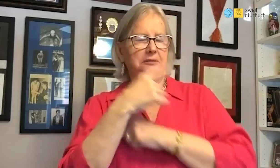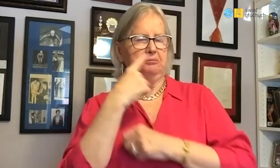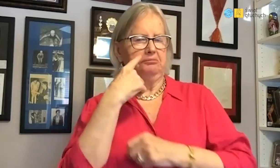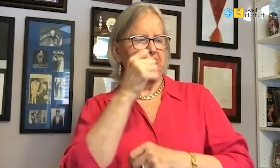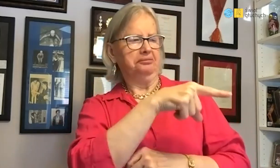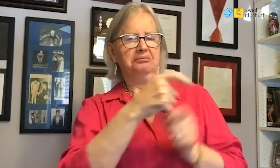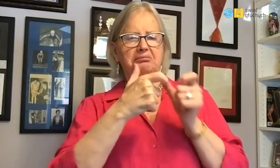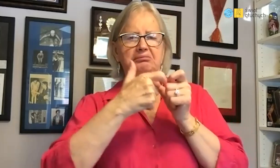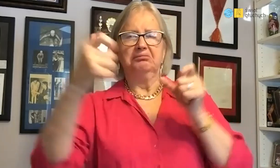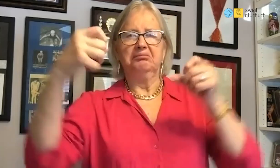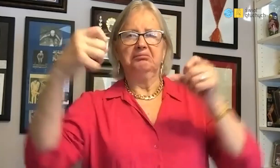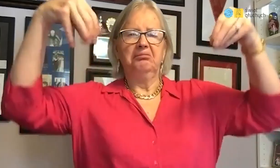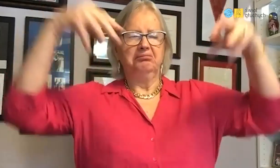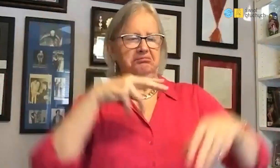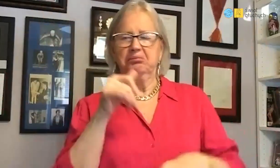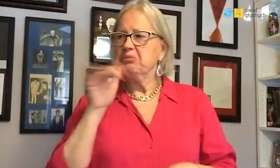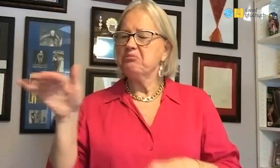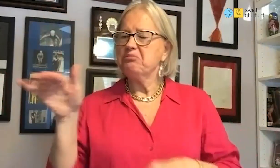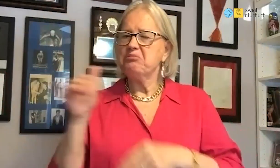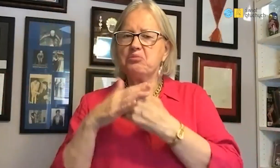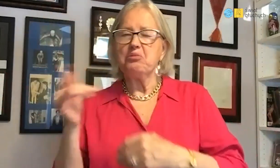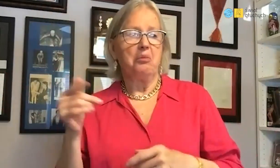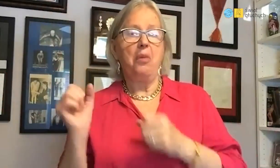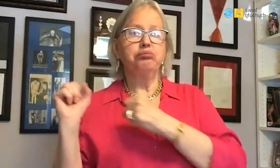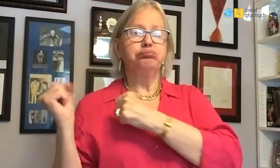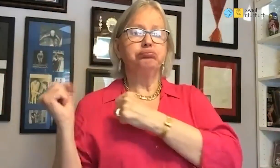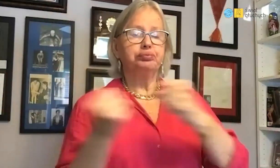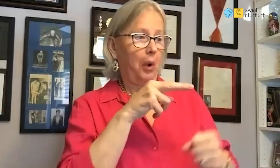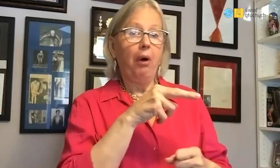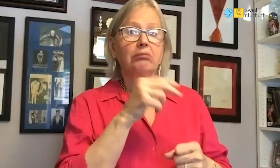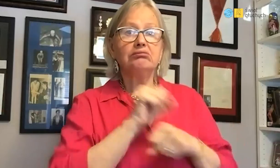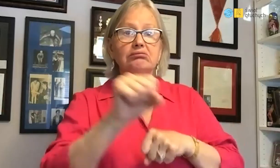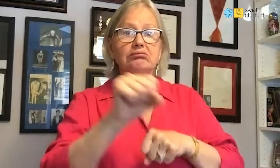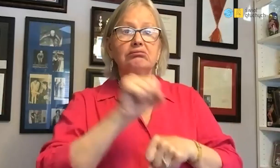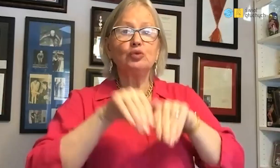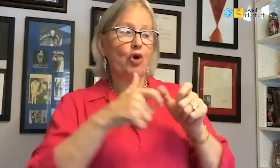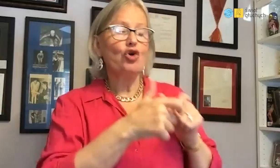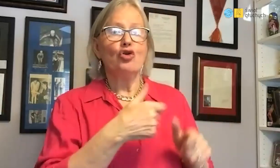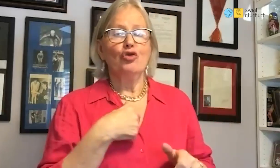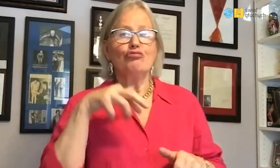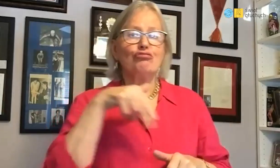We came down to ask.